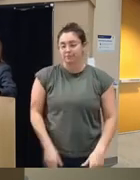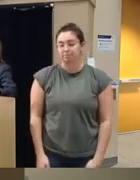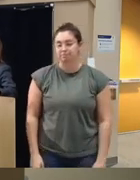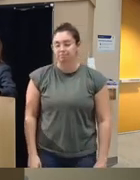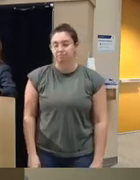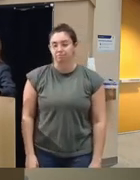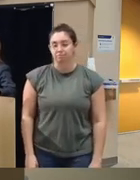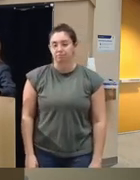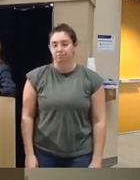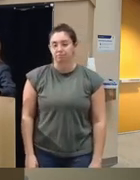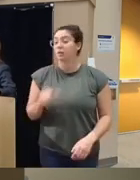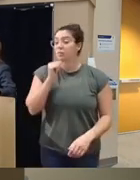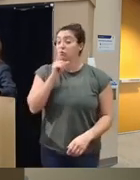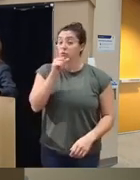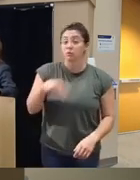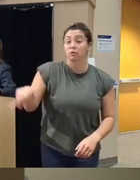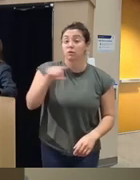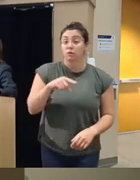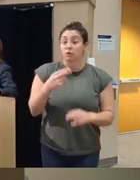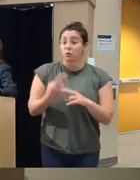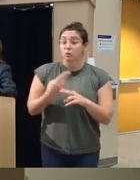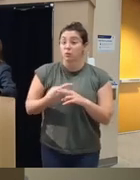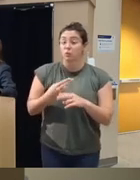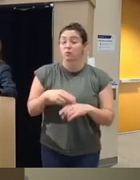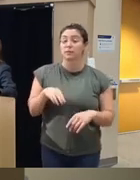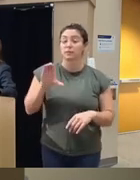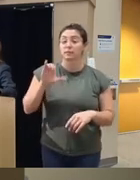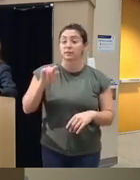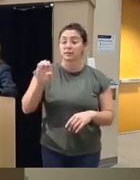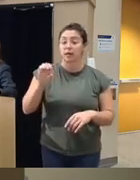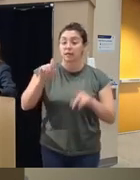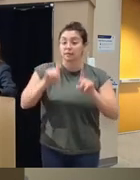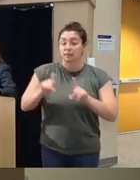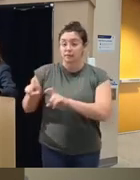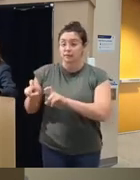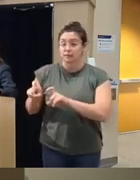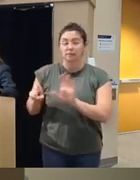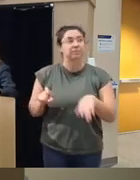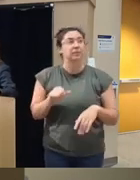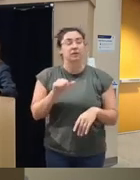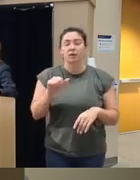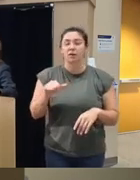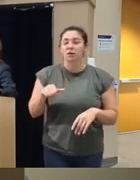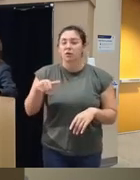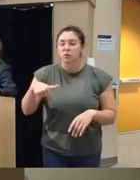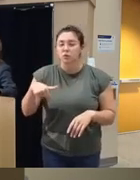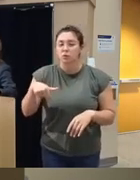don't know if those of you have experiened using Psy testing um qual or not qu trucks um Q Global